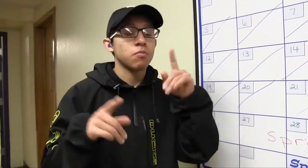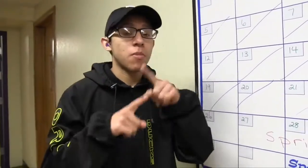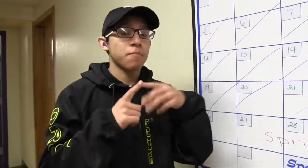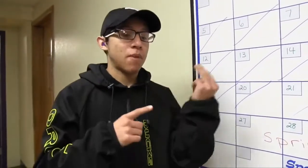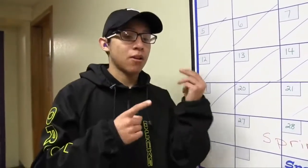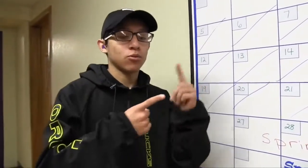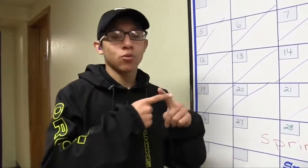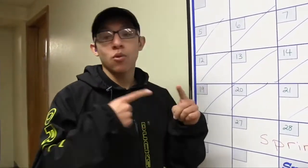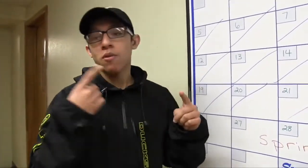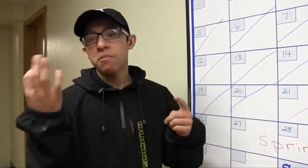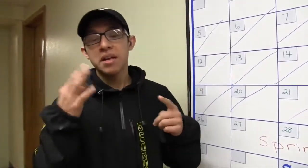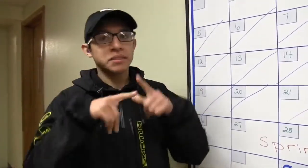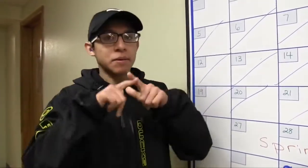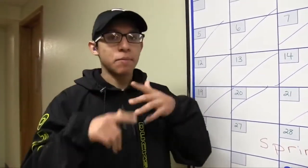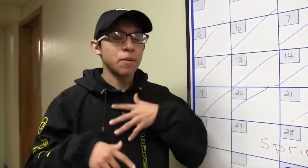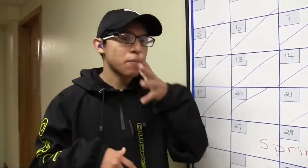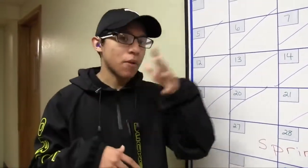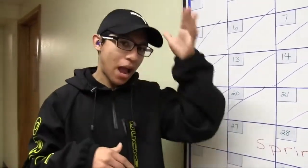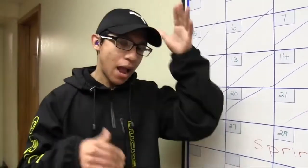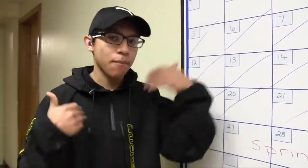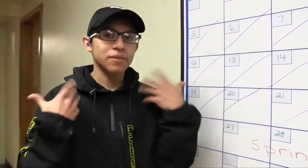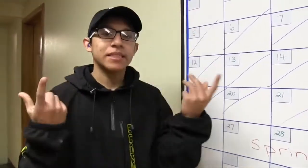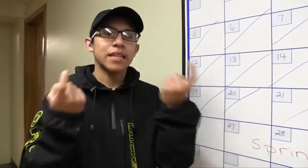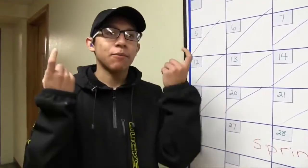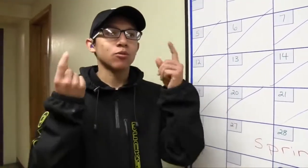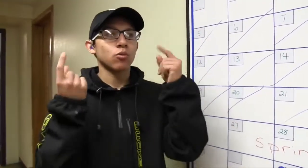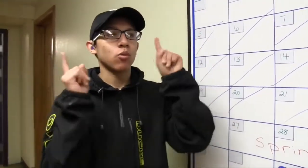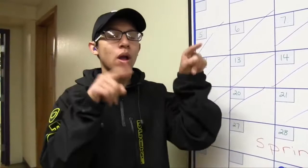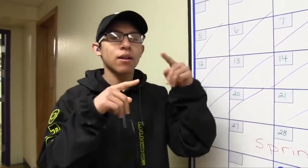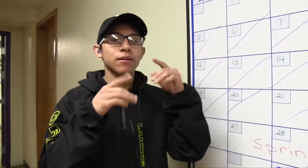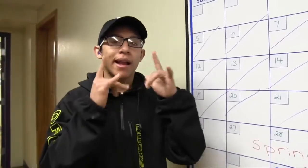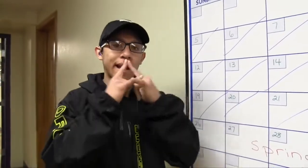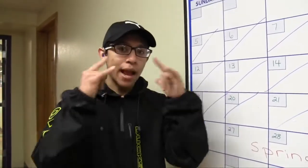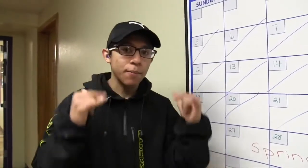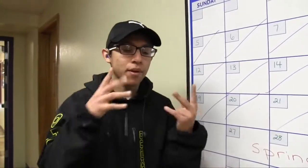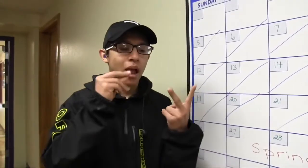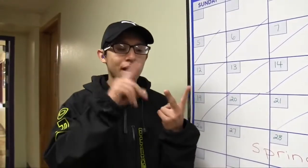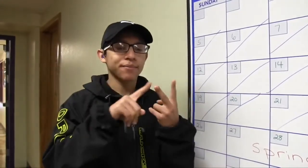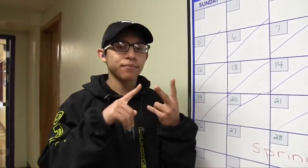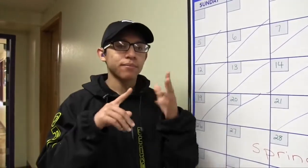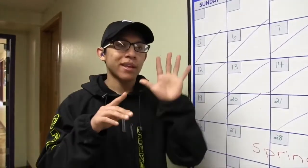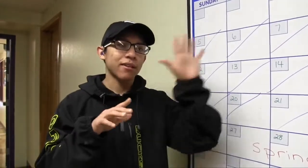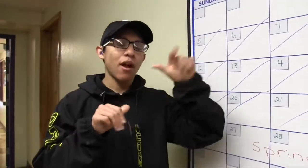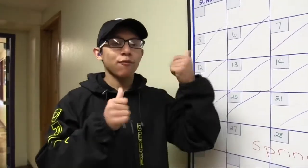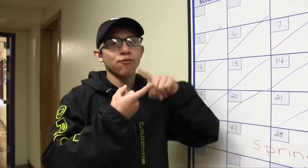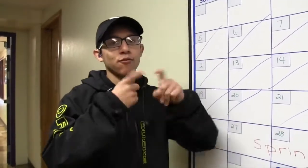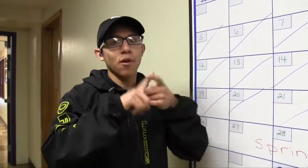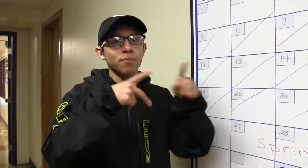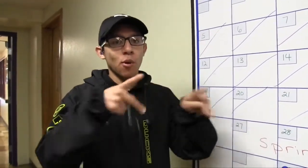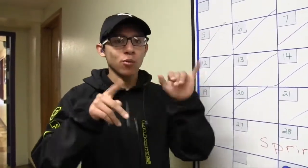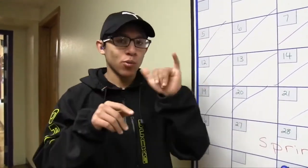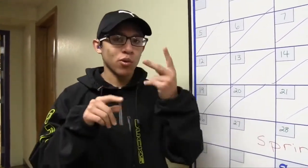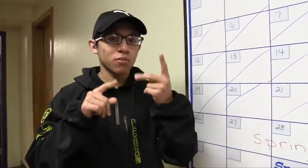I don’t know what I will do mid-week. Depends on how much vacation my parents have, we were planning to go camping or go a friends party,